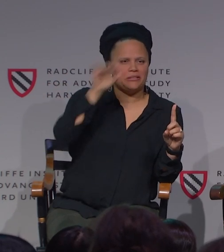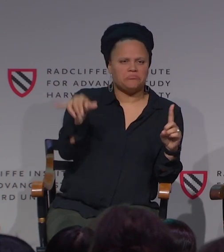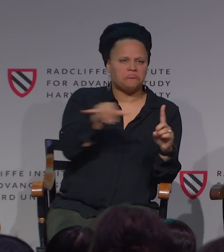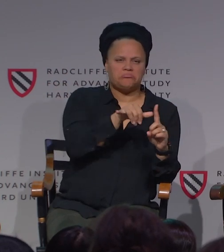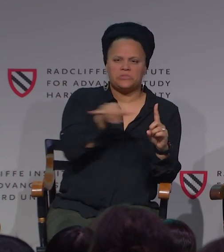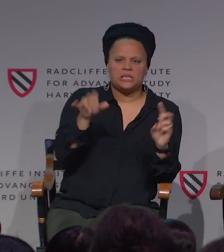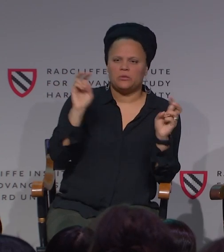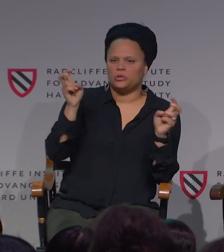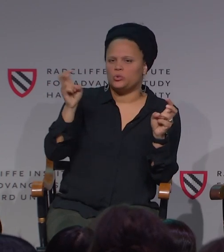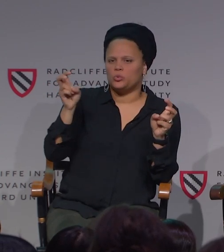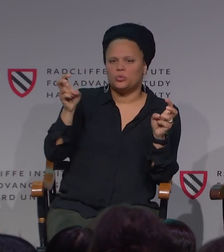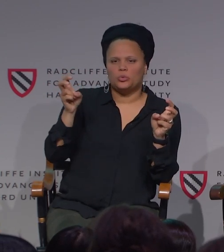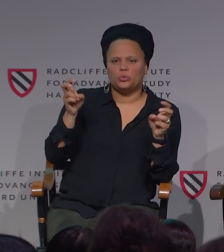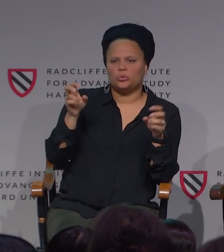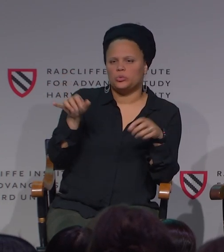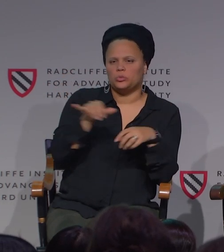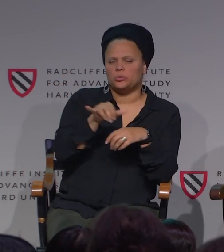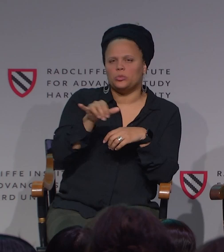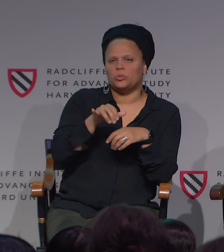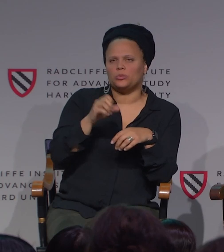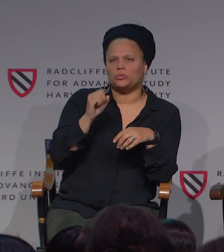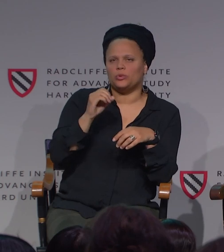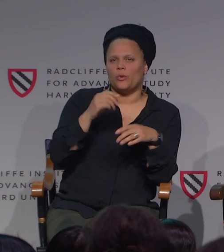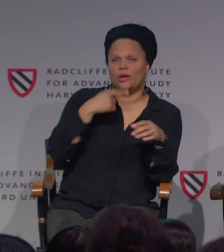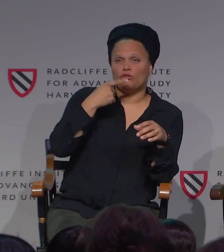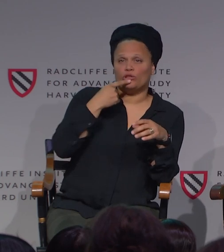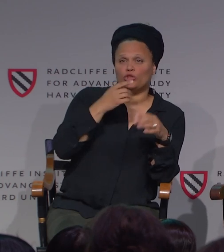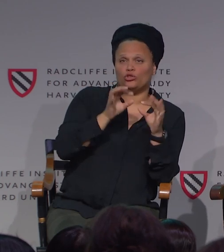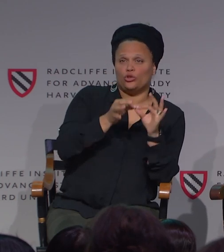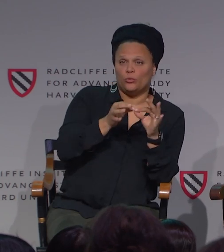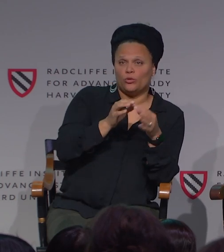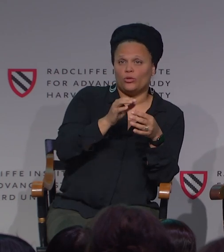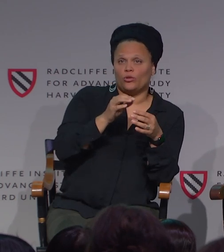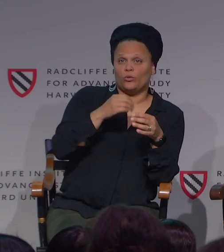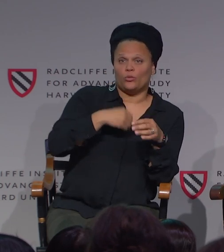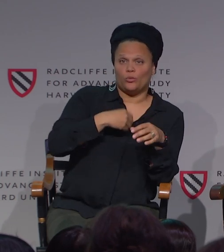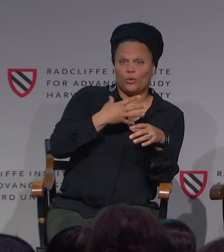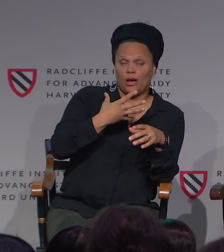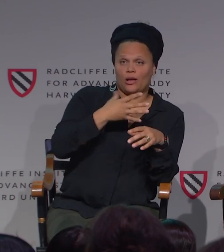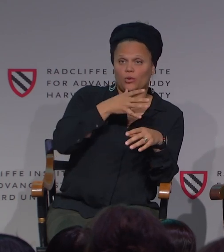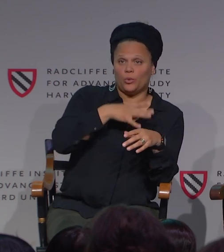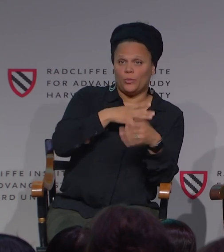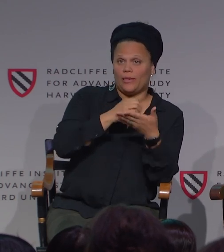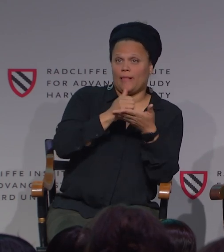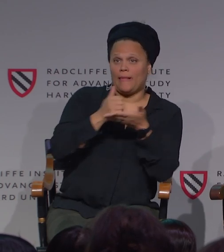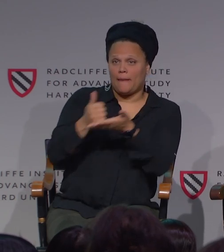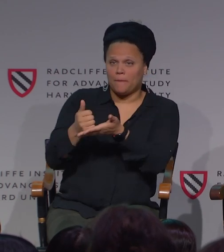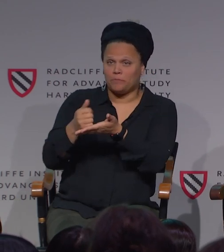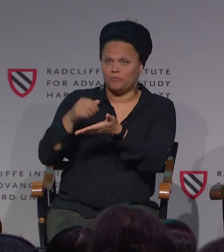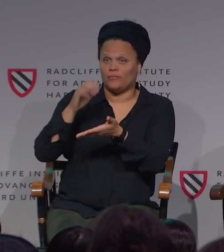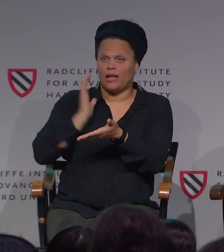So if you have that, it doesn't really matter if the person is deaf or hearing,